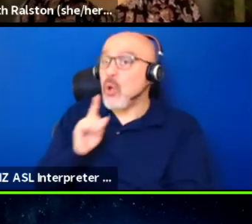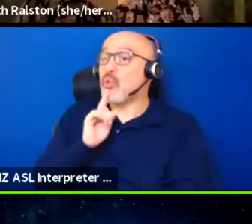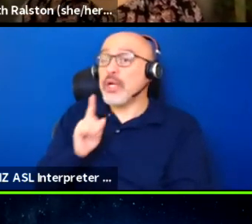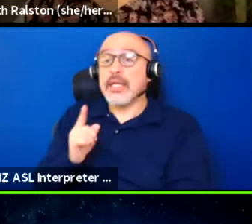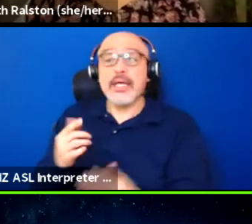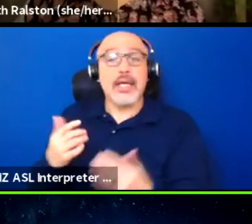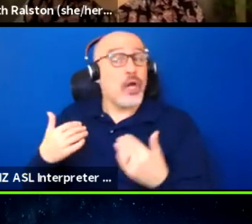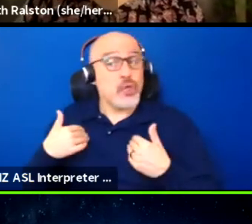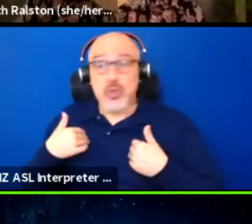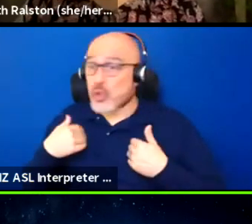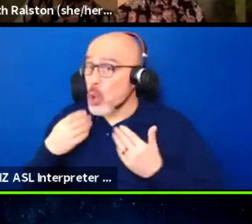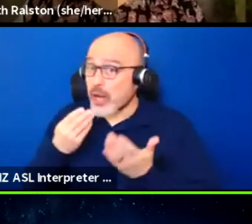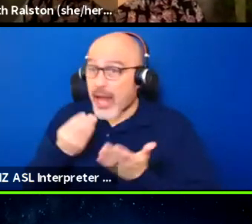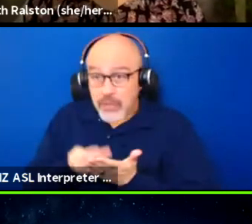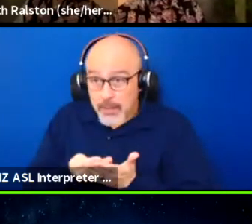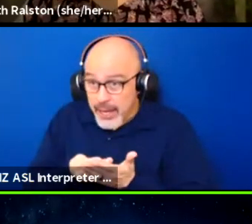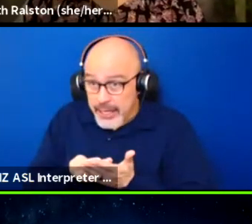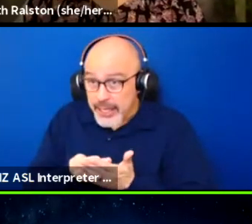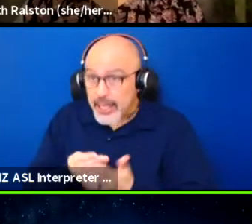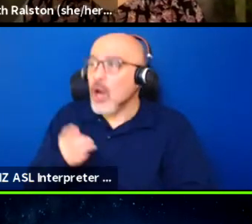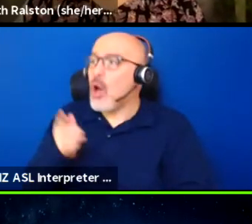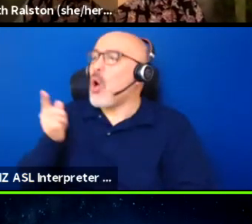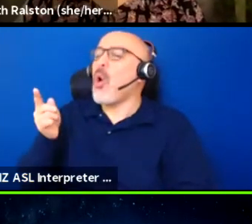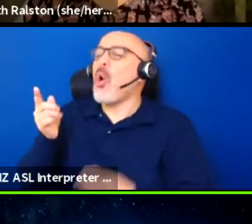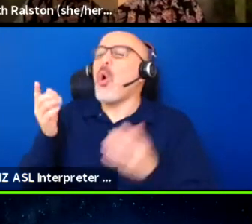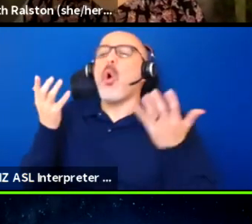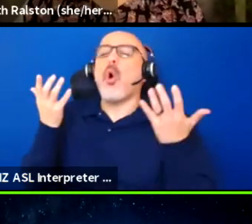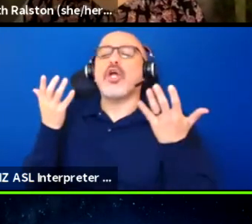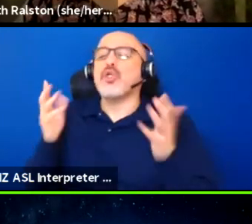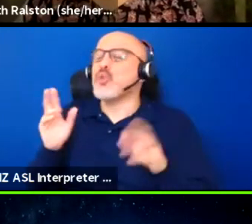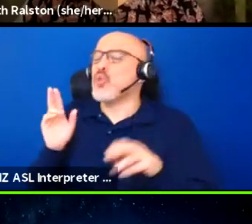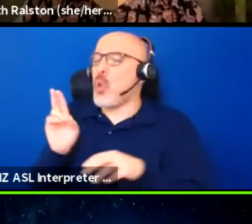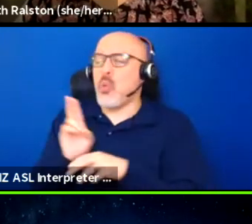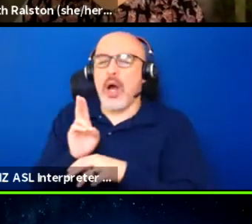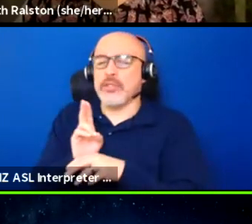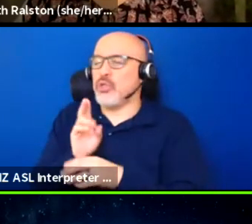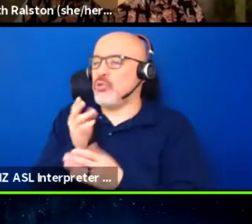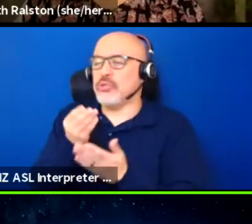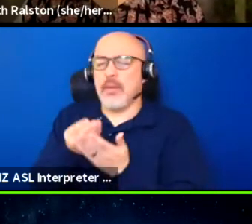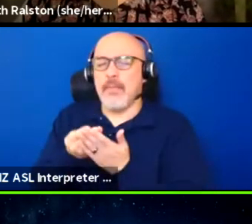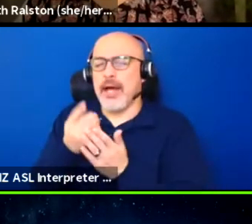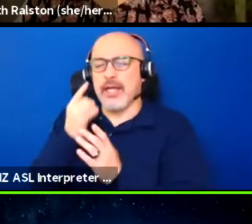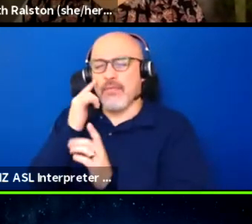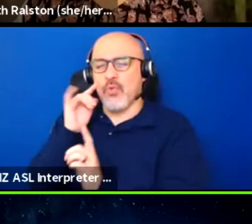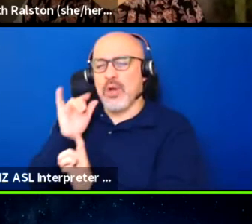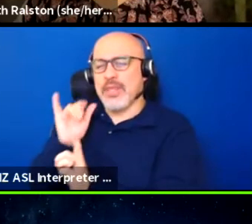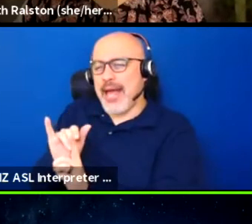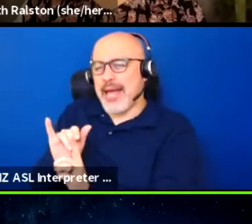or do you just not want to use the money for that because since that's not your experience